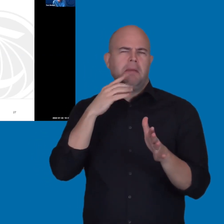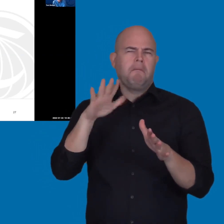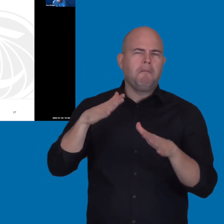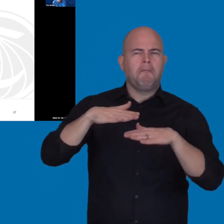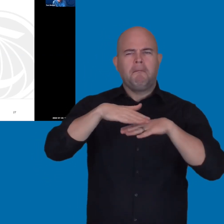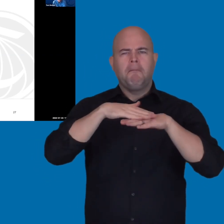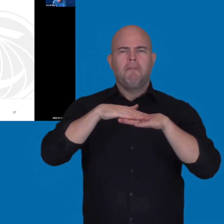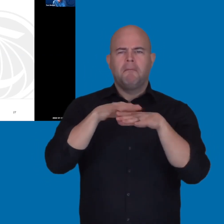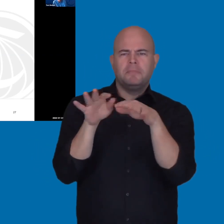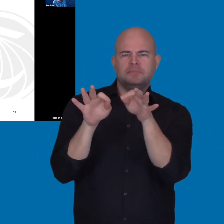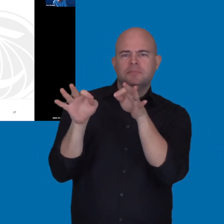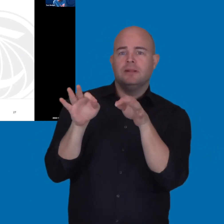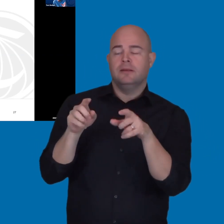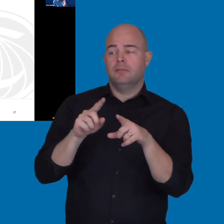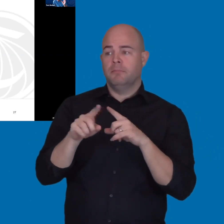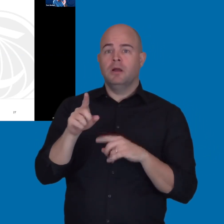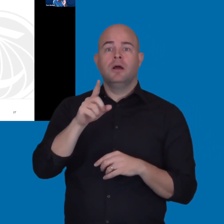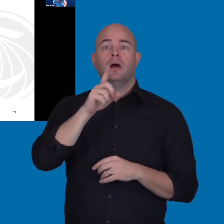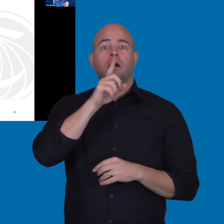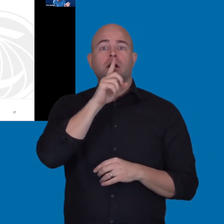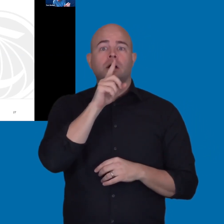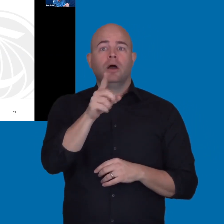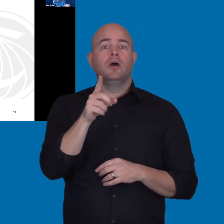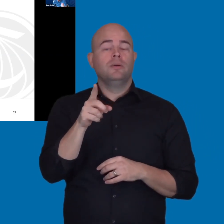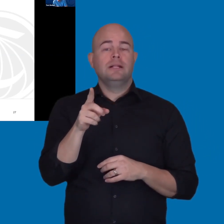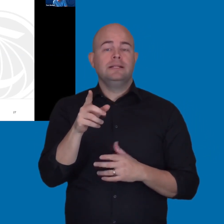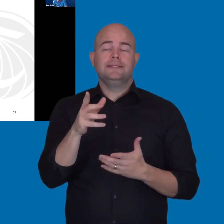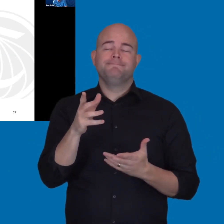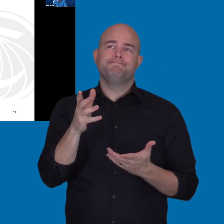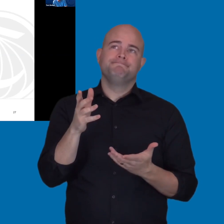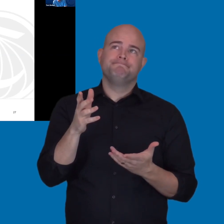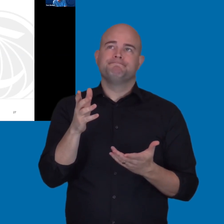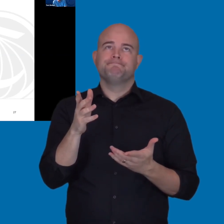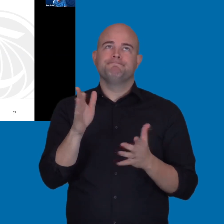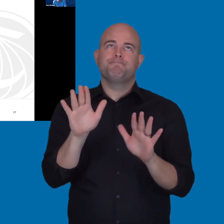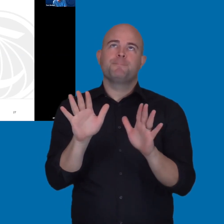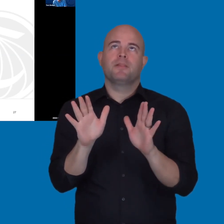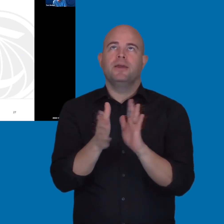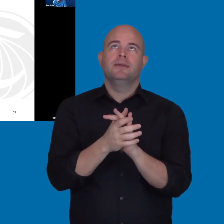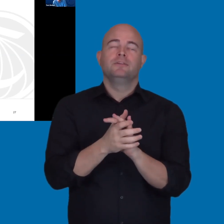Right. I don't think I explicitly -- I think I kind of touched on it a little bit.